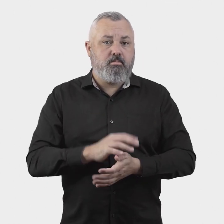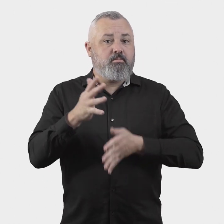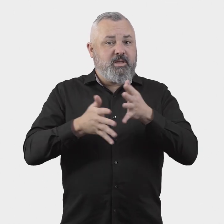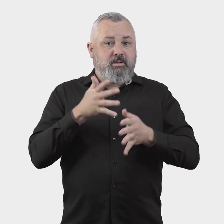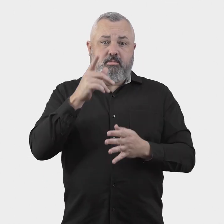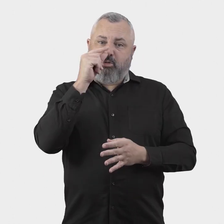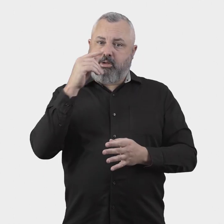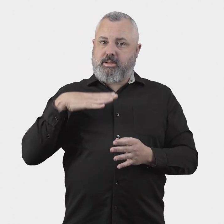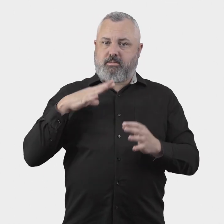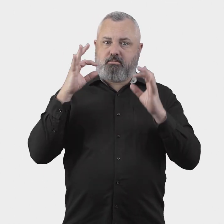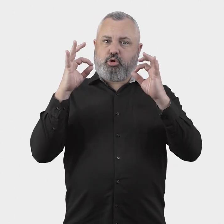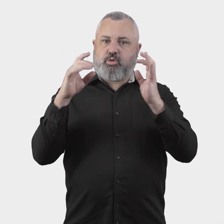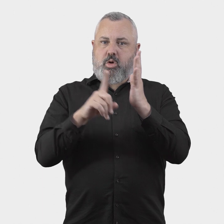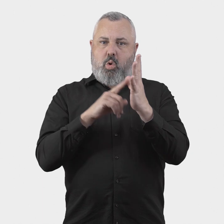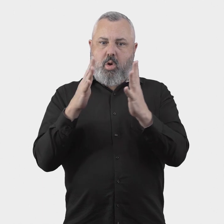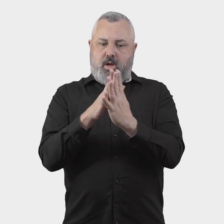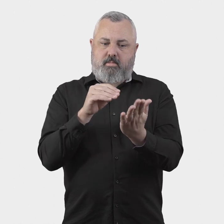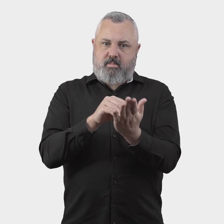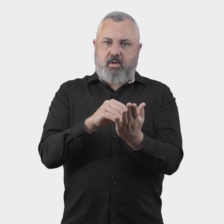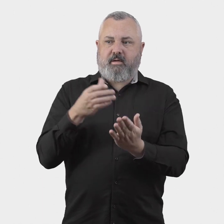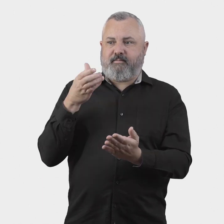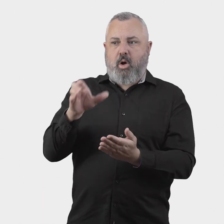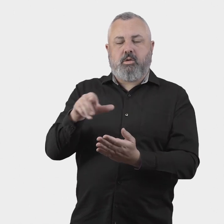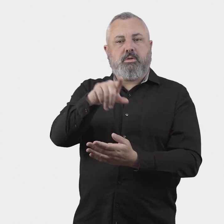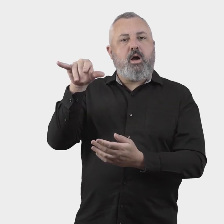To acquit this function, the ombudsperson may require specific powers to make binding directions to